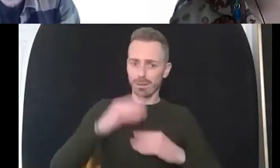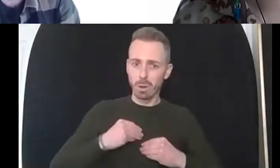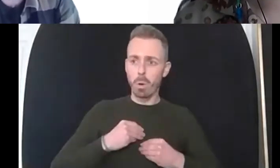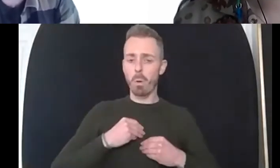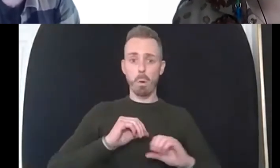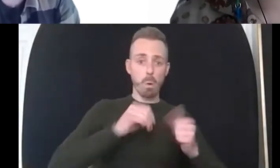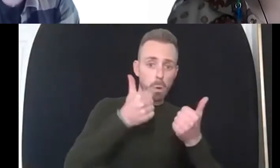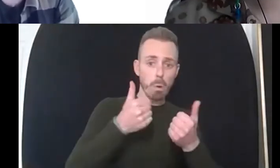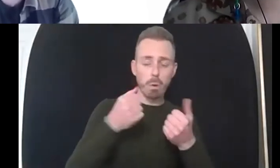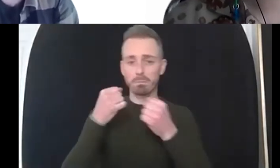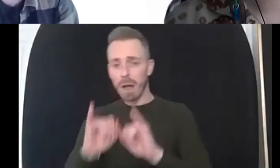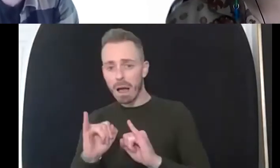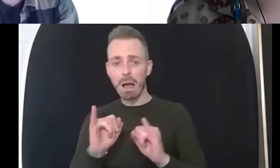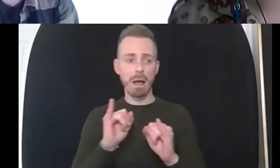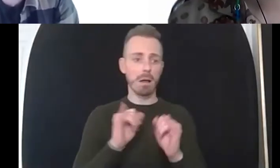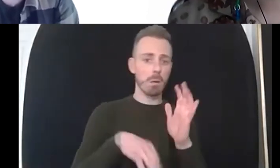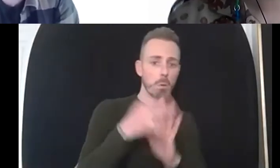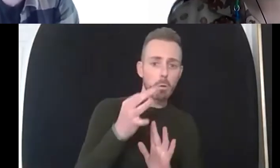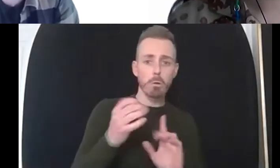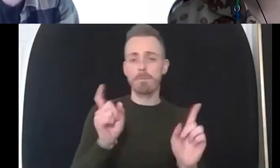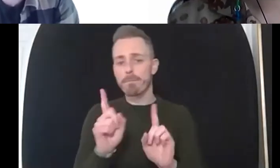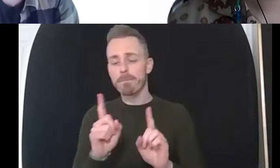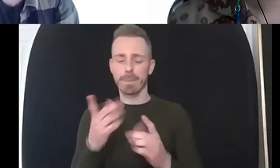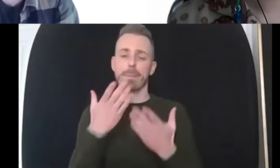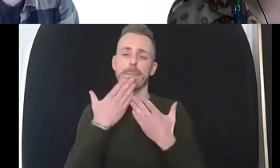really pleased if you could just take the time to do that it'll only take you a couple of minutes